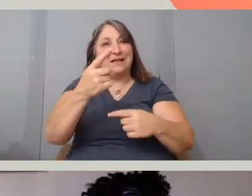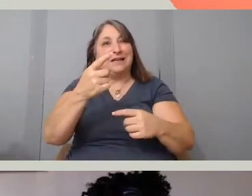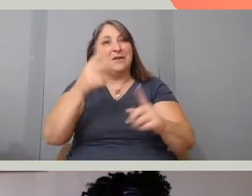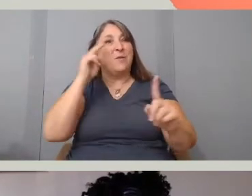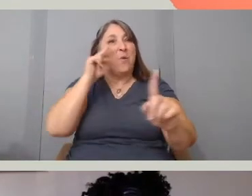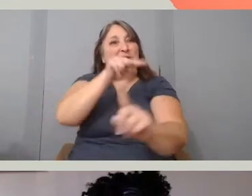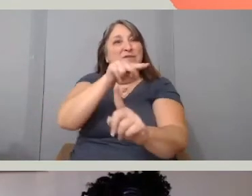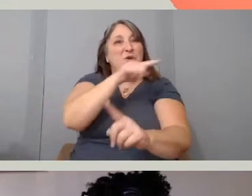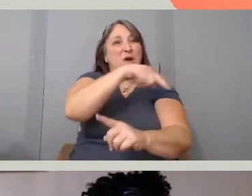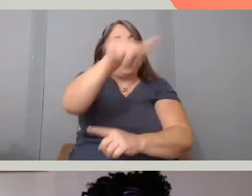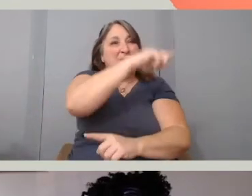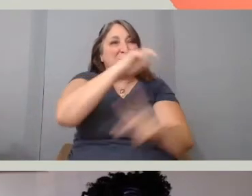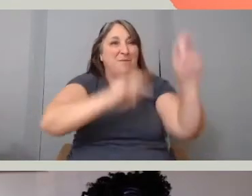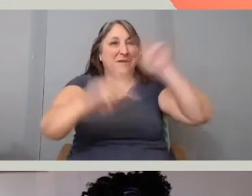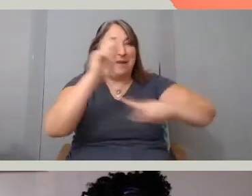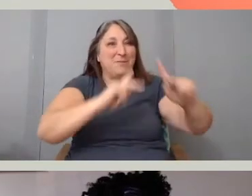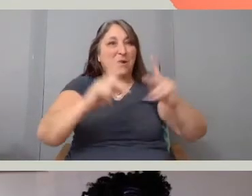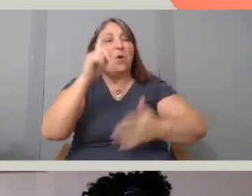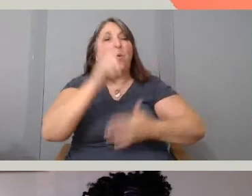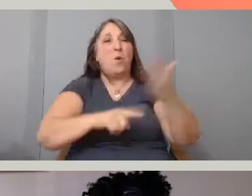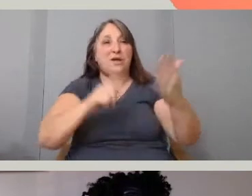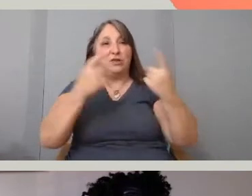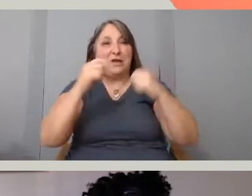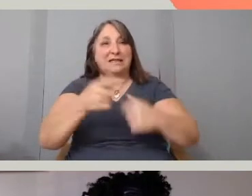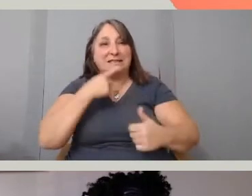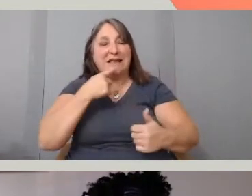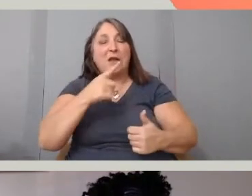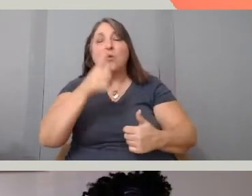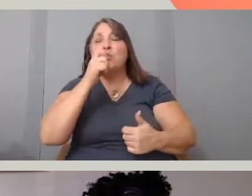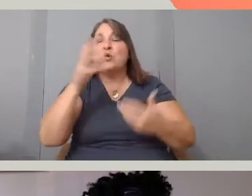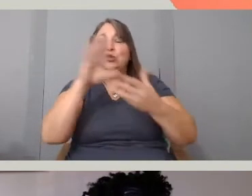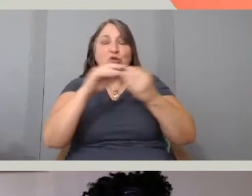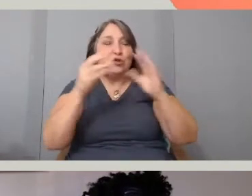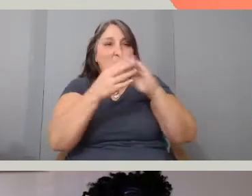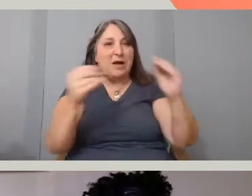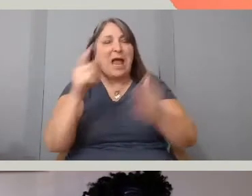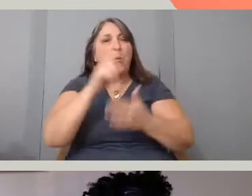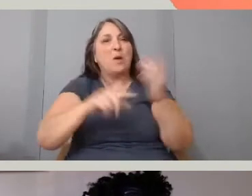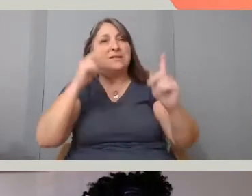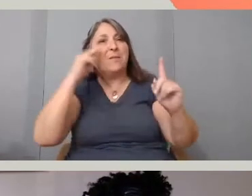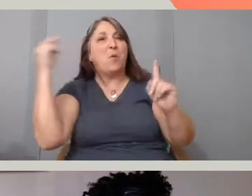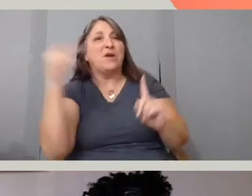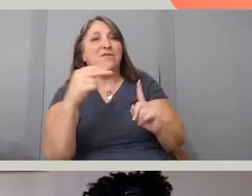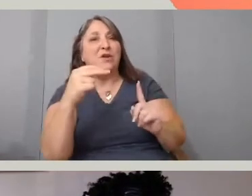what are you trying to say? Whose story you're trying to tell? And from what point of view are you trying to tell it? And then figure out how to make your interviews